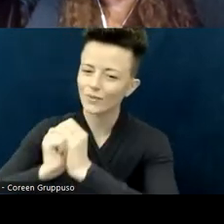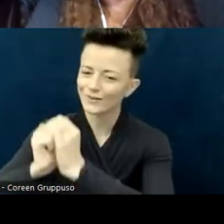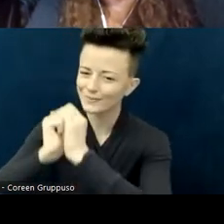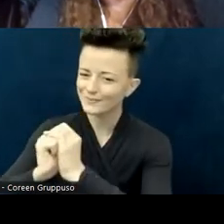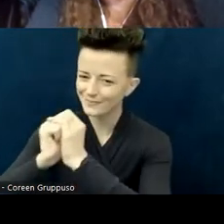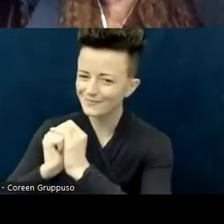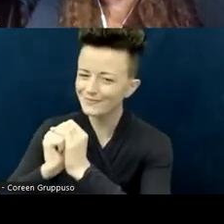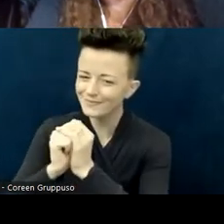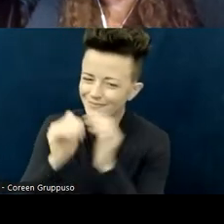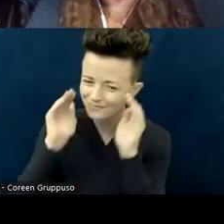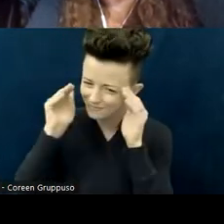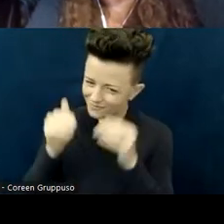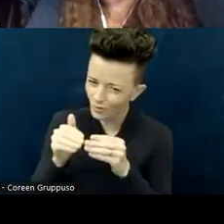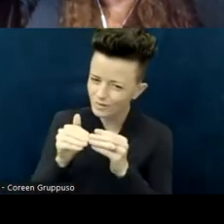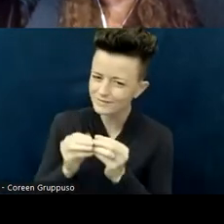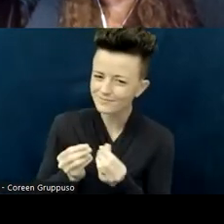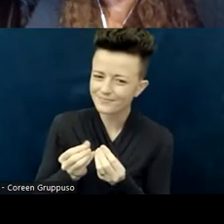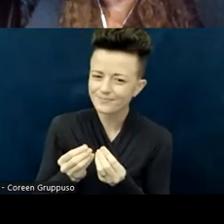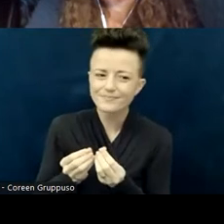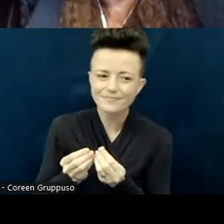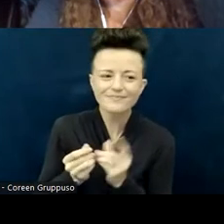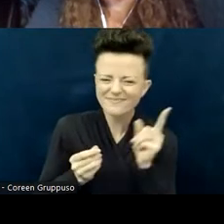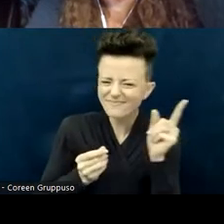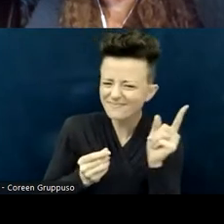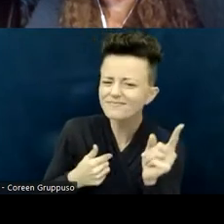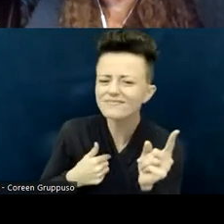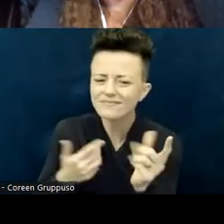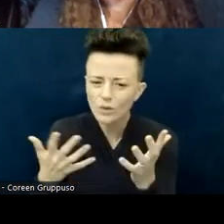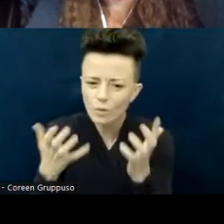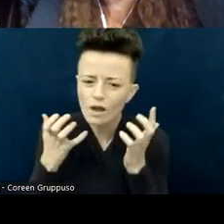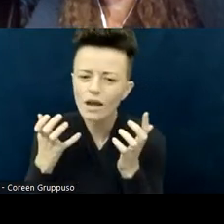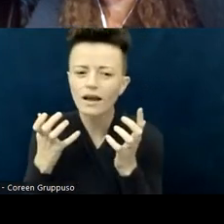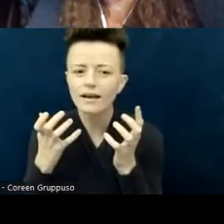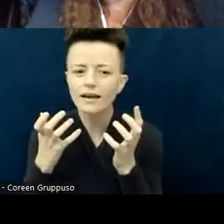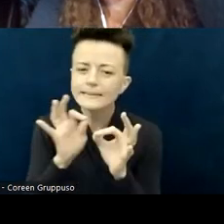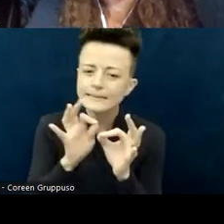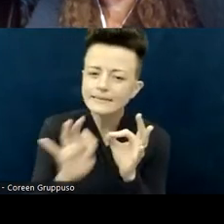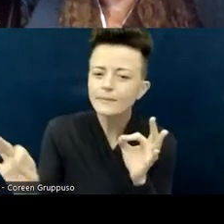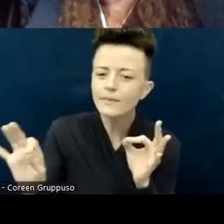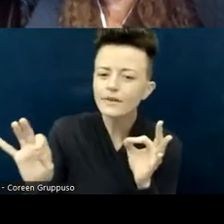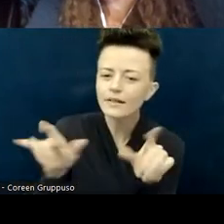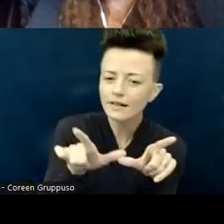I learned quickly I wanted to make sure that I was using plain language but absolutely not dumbed-down language.